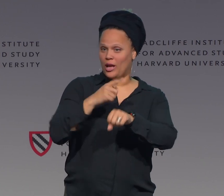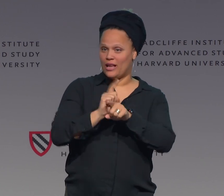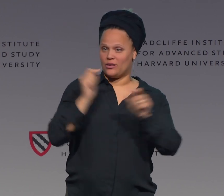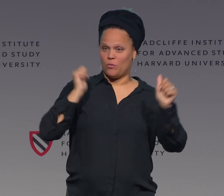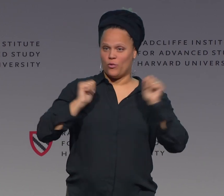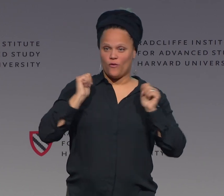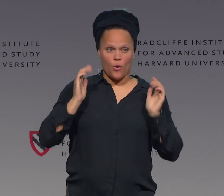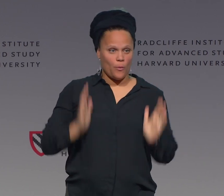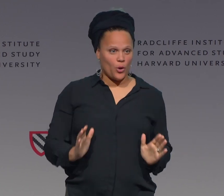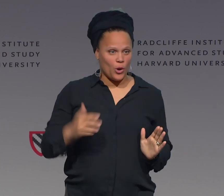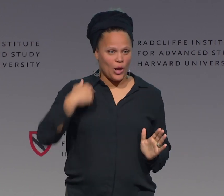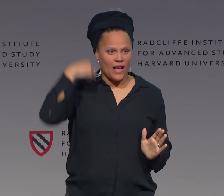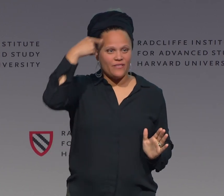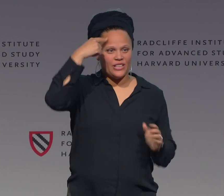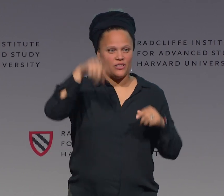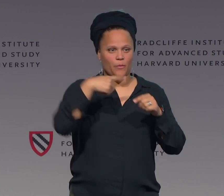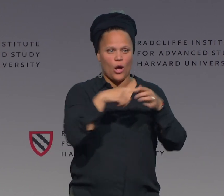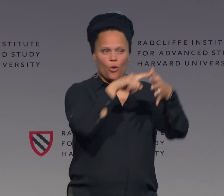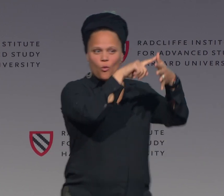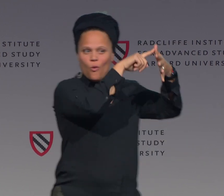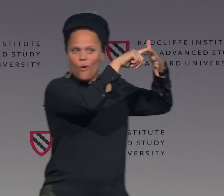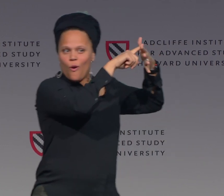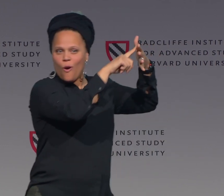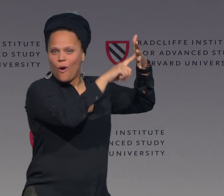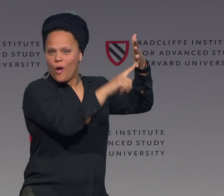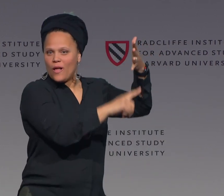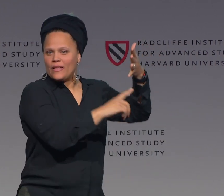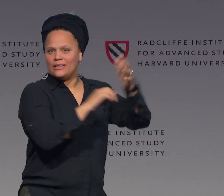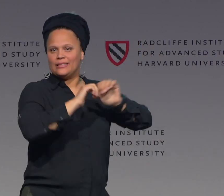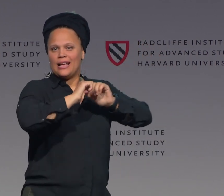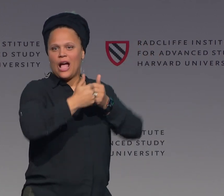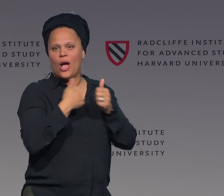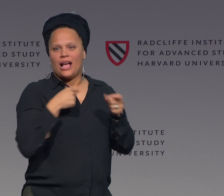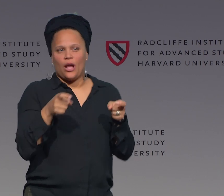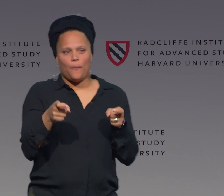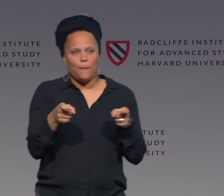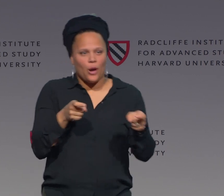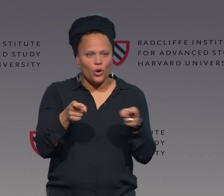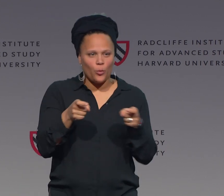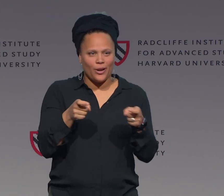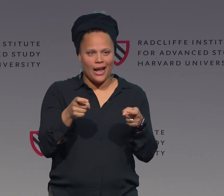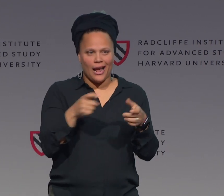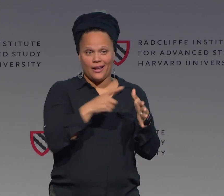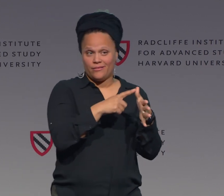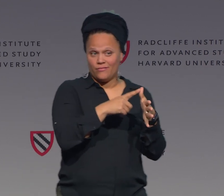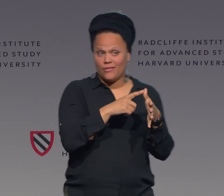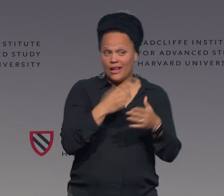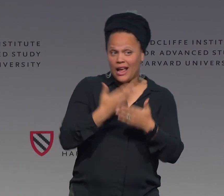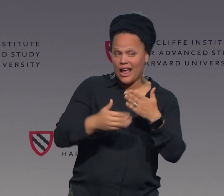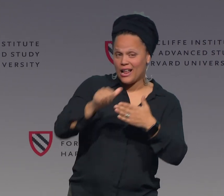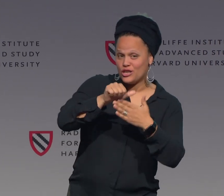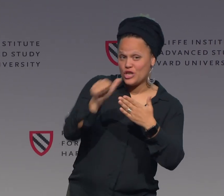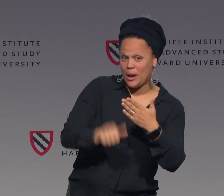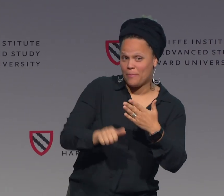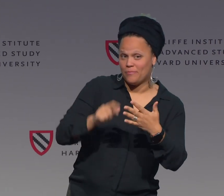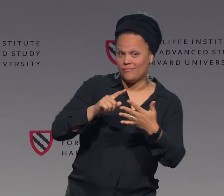This is what I live and breathe in my work as a performer and an artist. How I can manipulate these parameters,